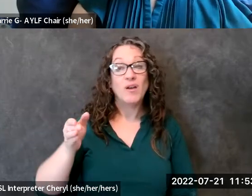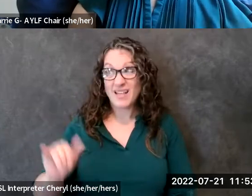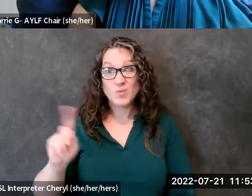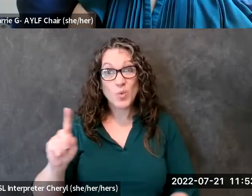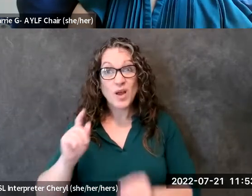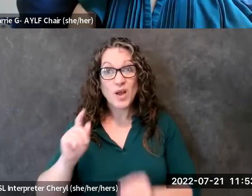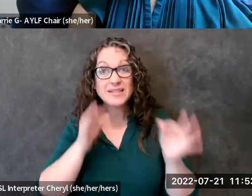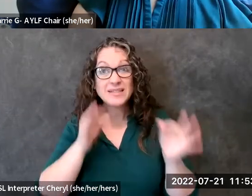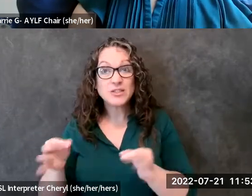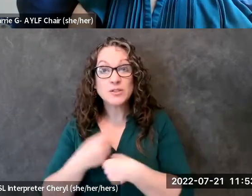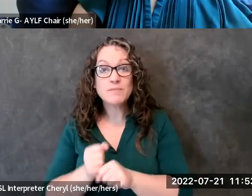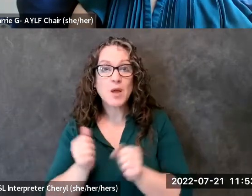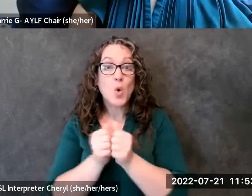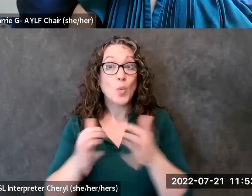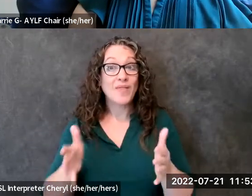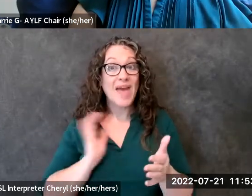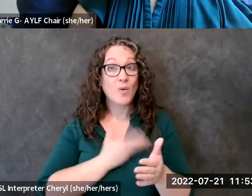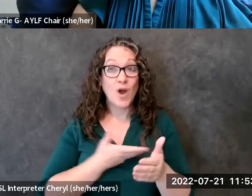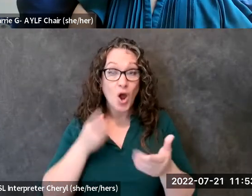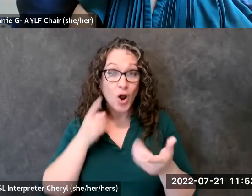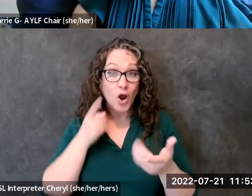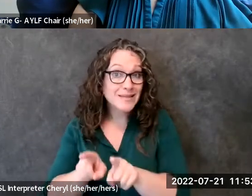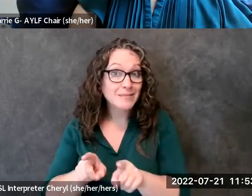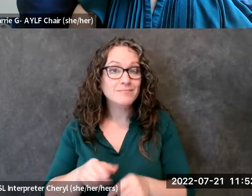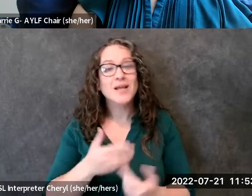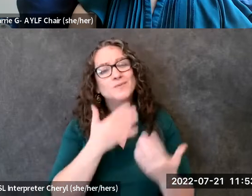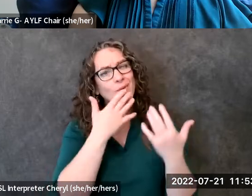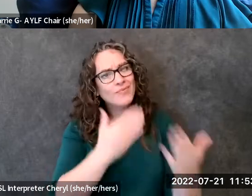without our consent and without that so jennifer thank you so much for being with us